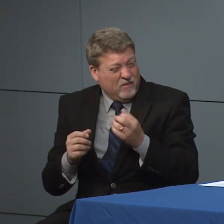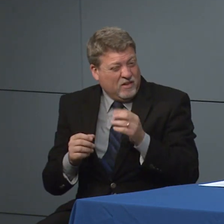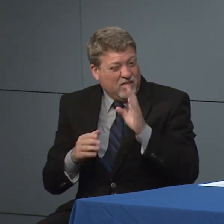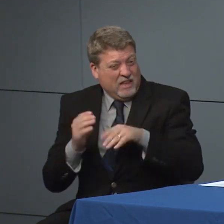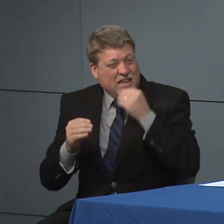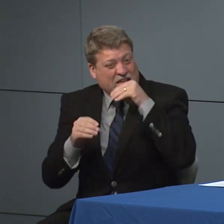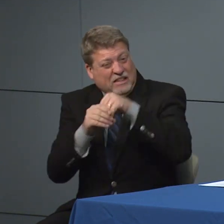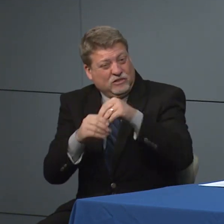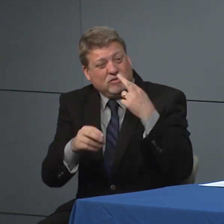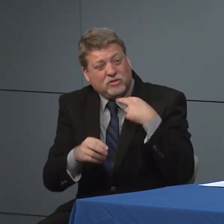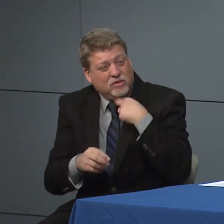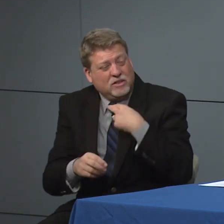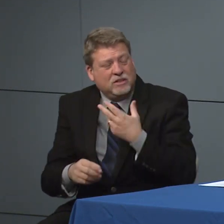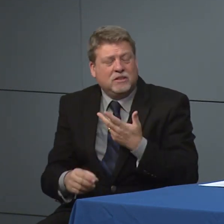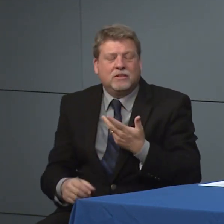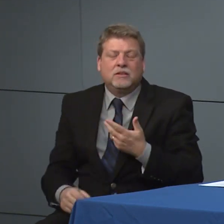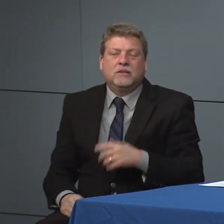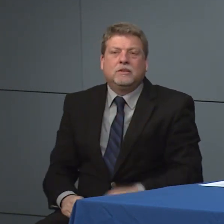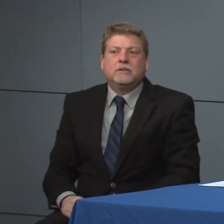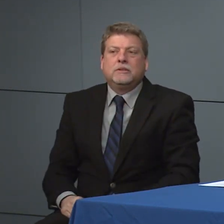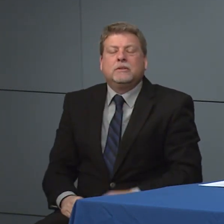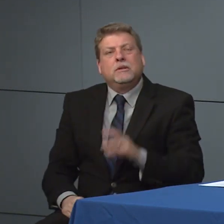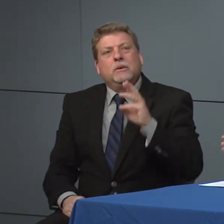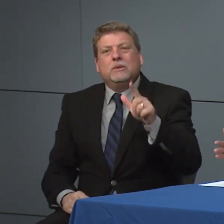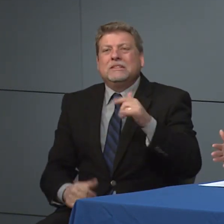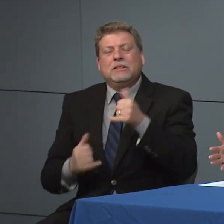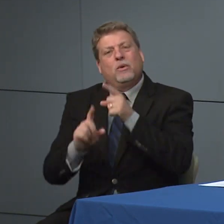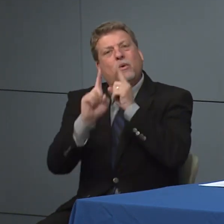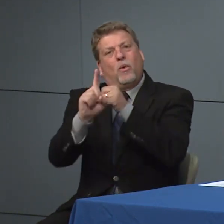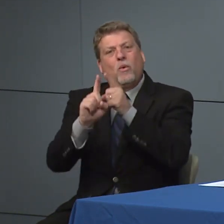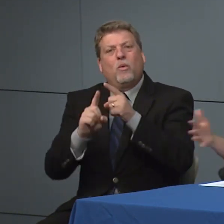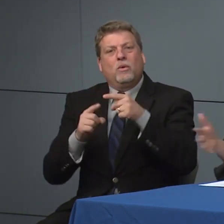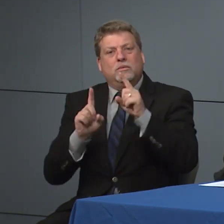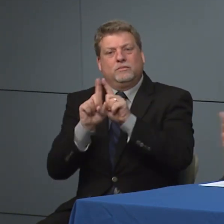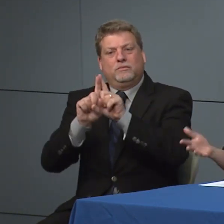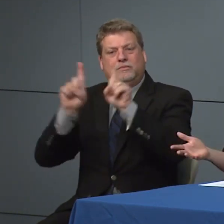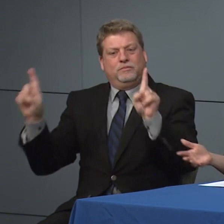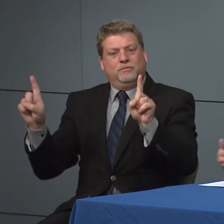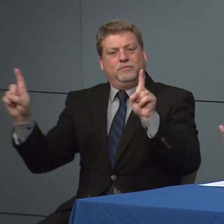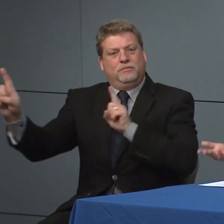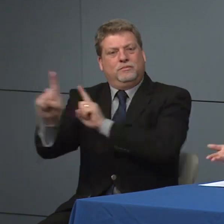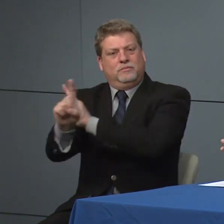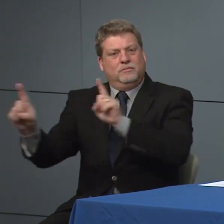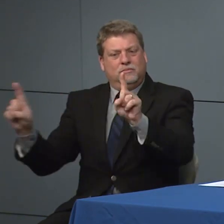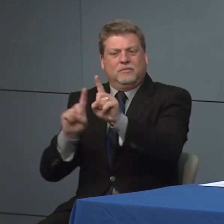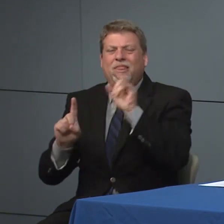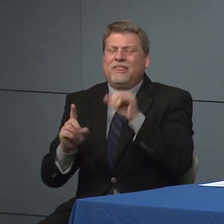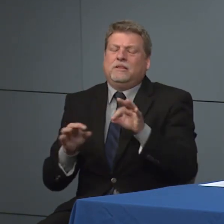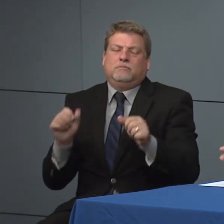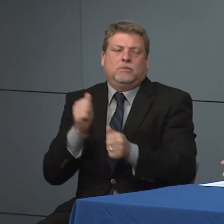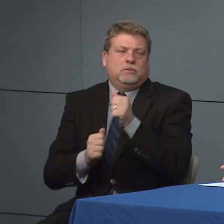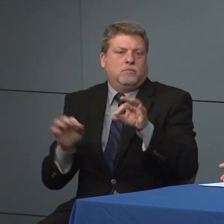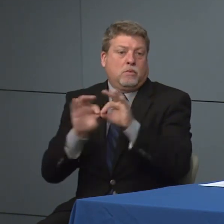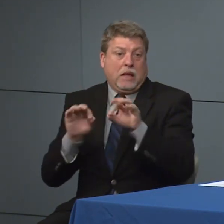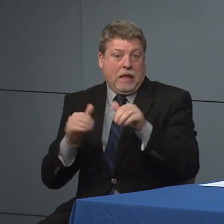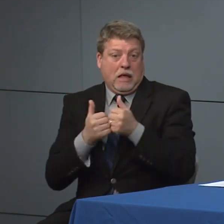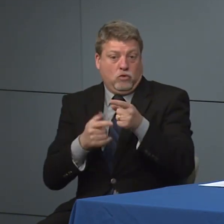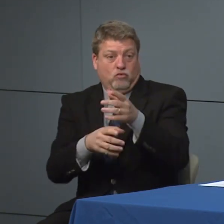I think the point of social distancing is right is that the more that we are not in contact with other people then the less